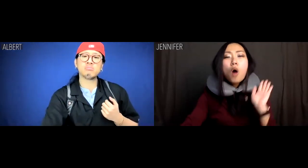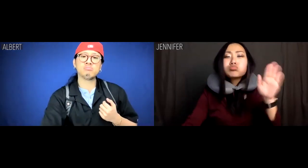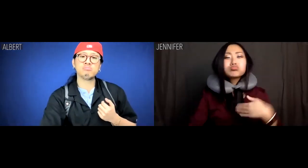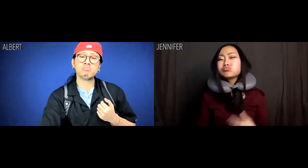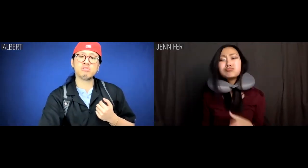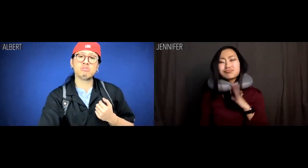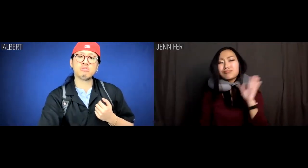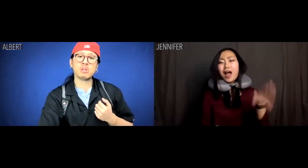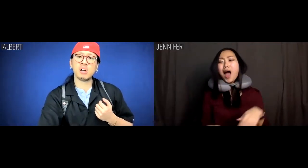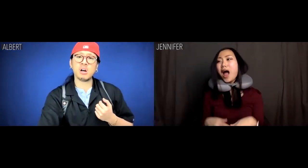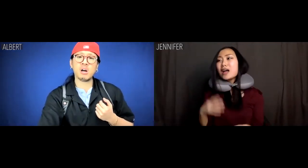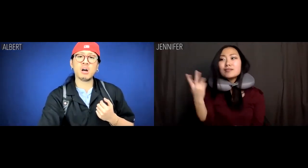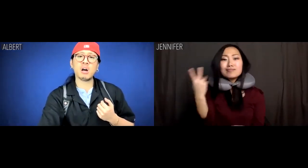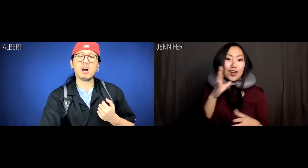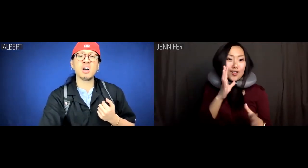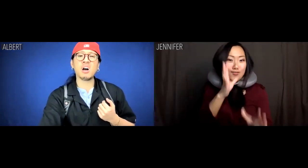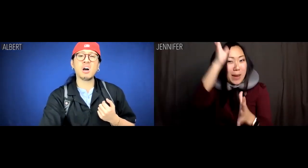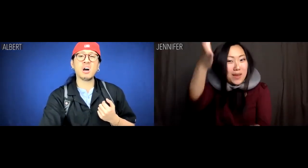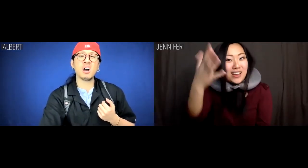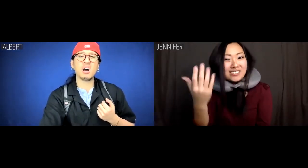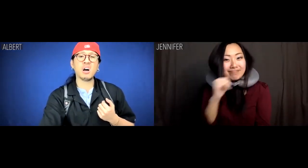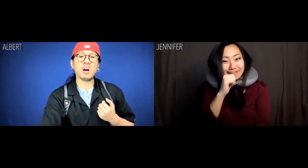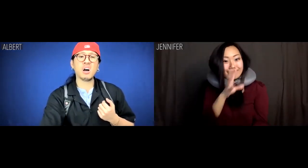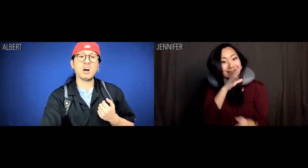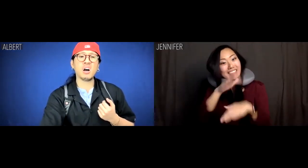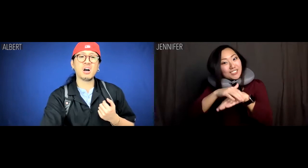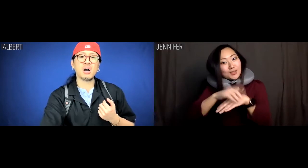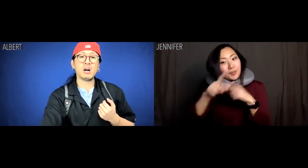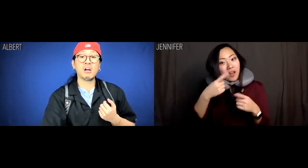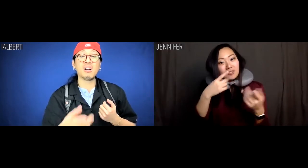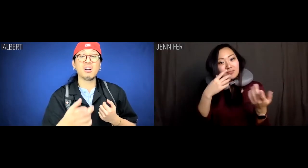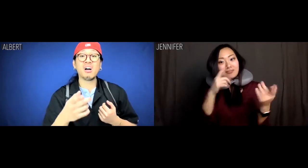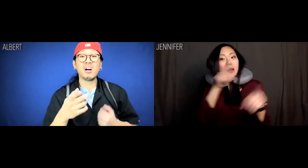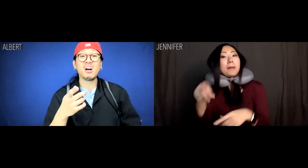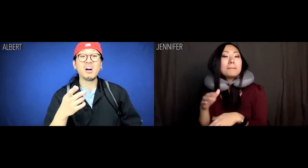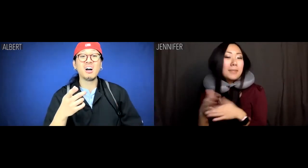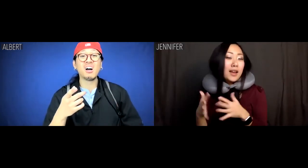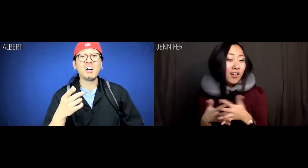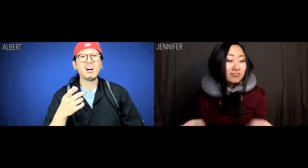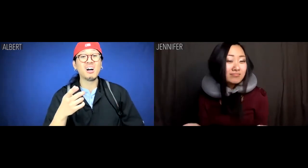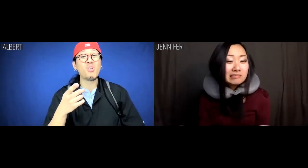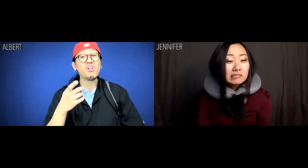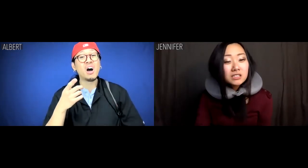Jennifer: No way man. Our grandparents didn't speak English when they came to America.